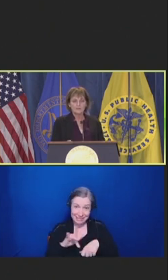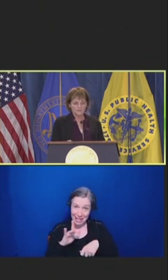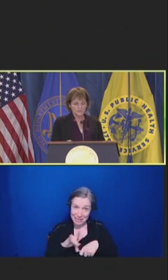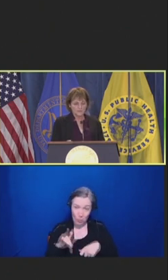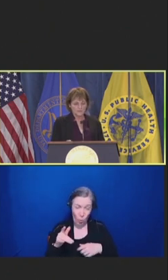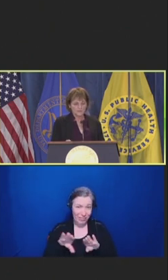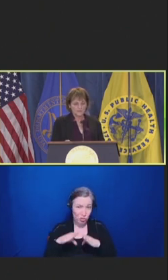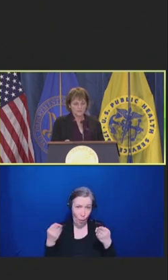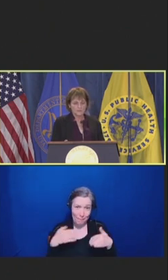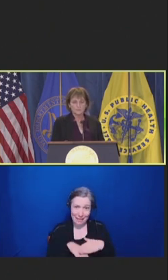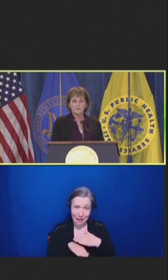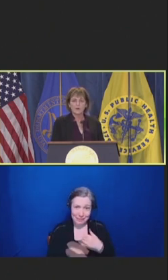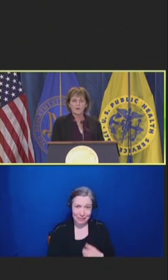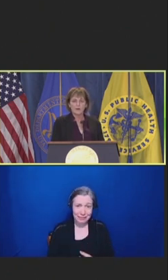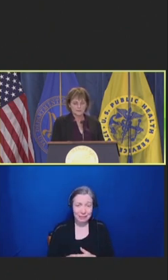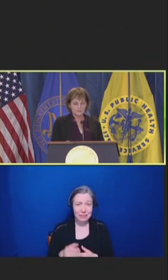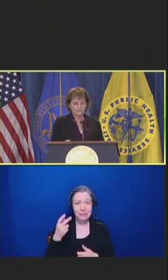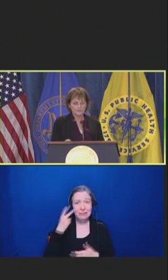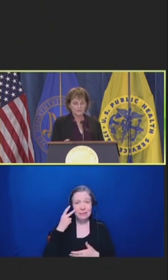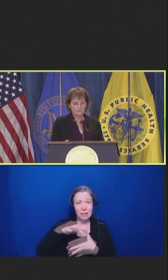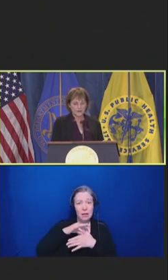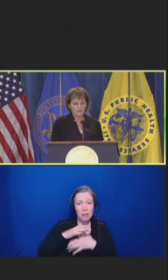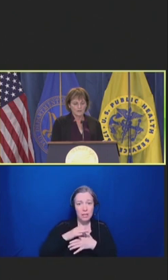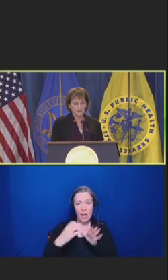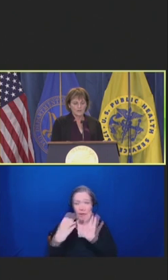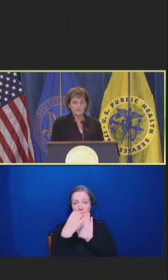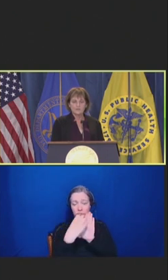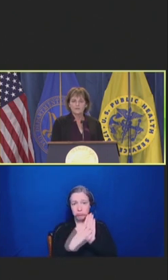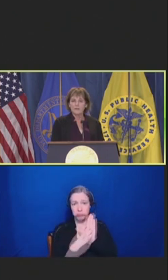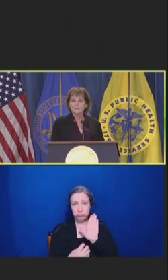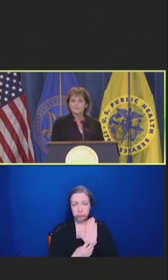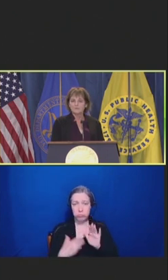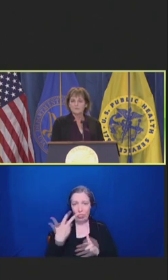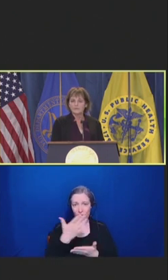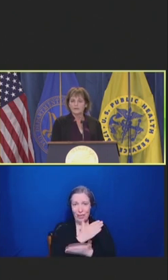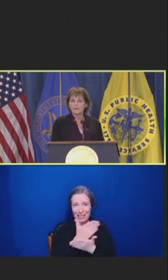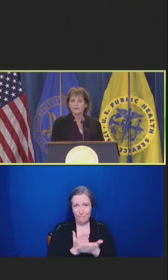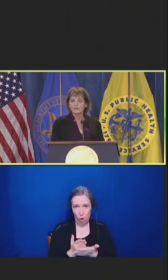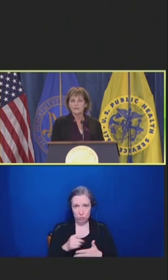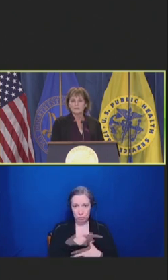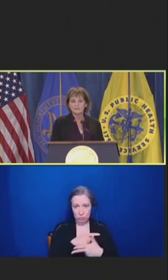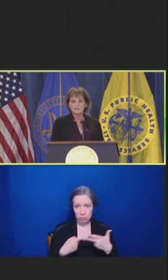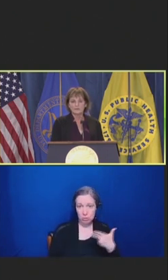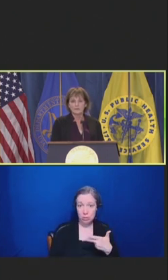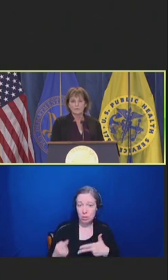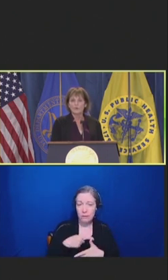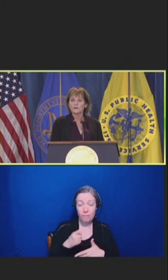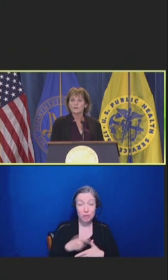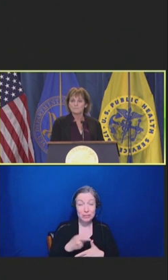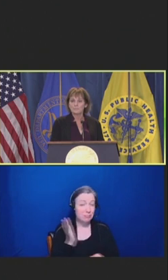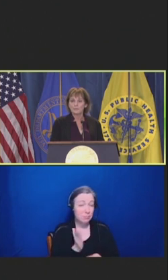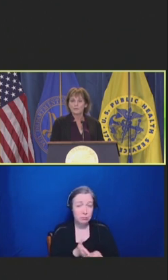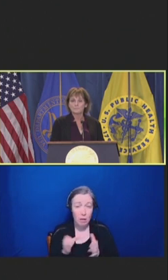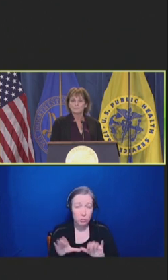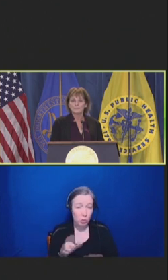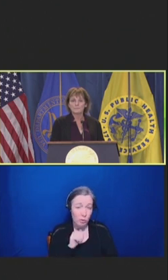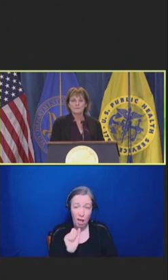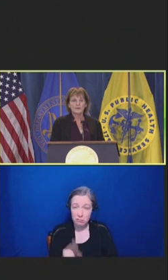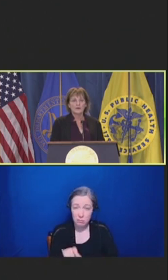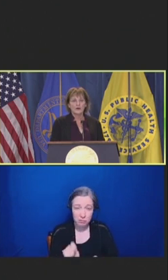And you can see there's three parts. And the first part is "Stop doing unnecessary work." Right?